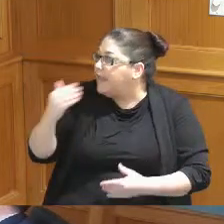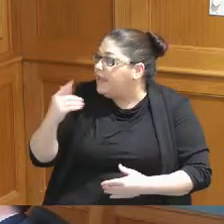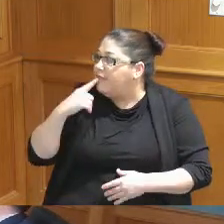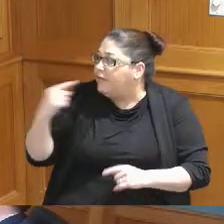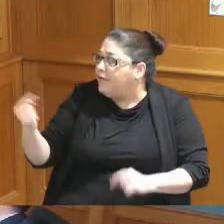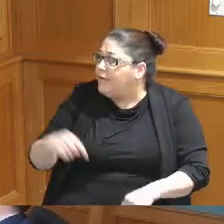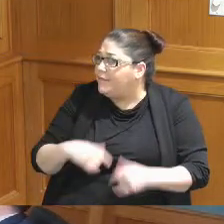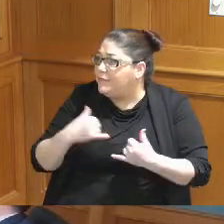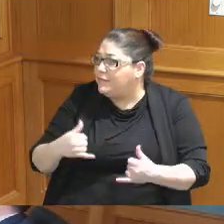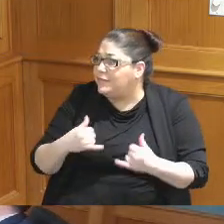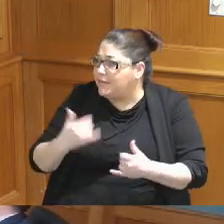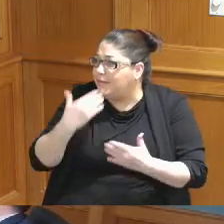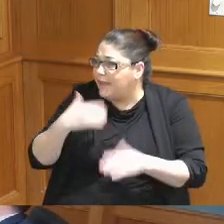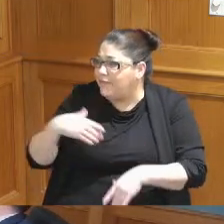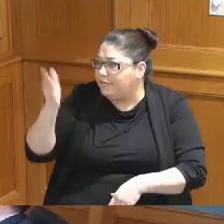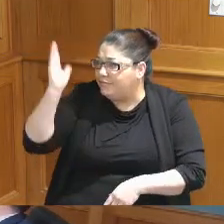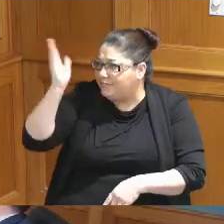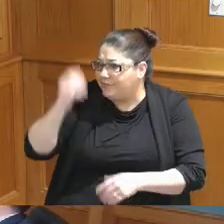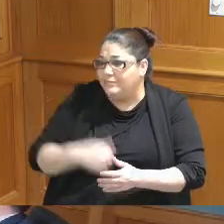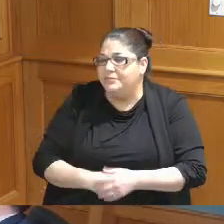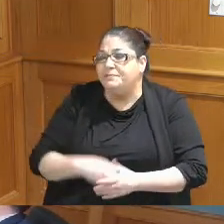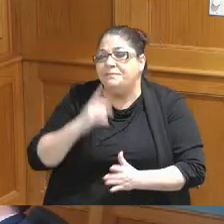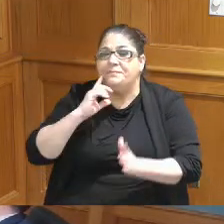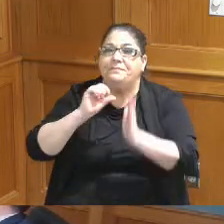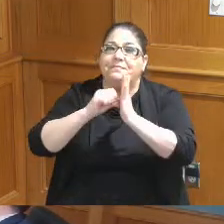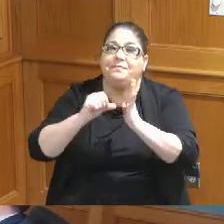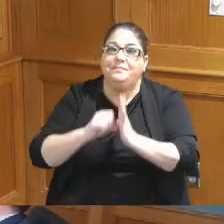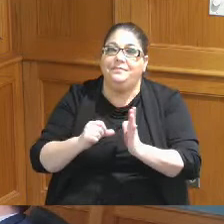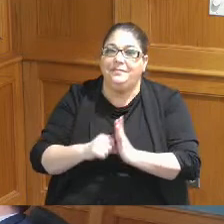here I thank you for the presentation I just want to highlight a couple things I am familiar with